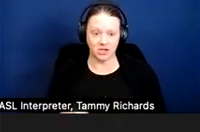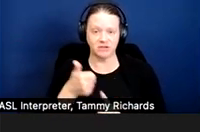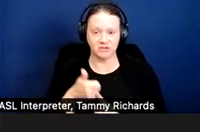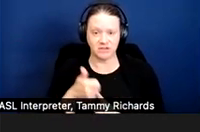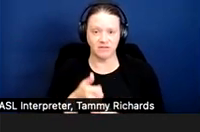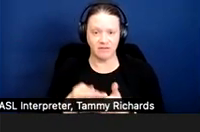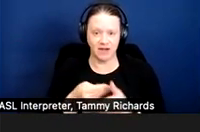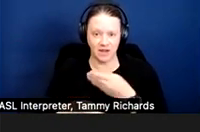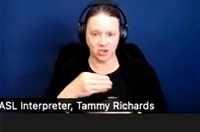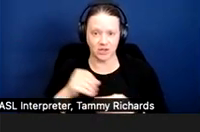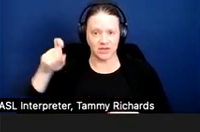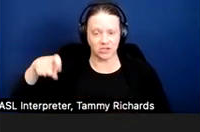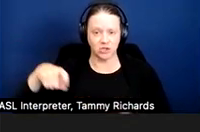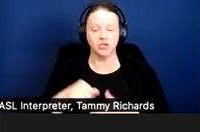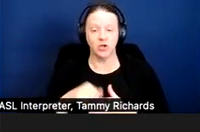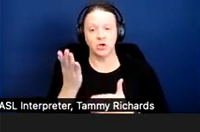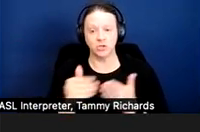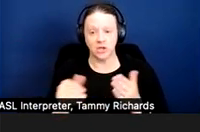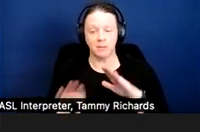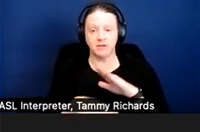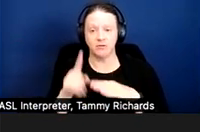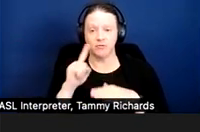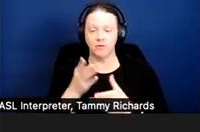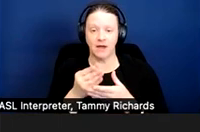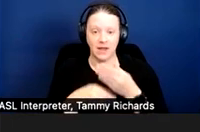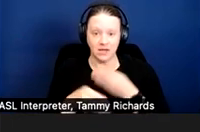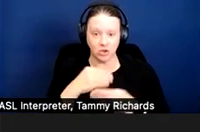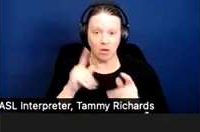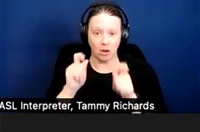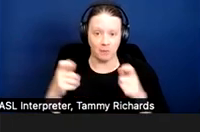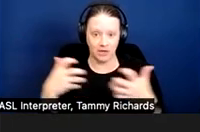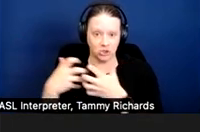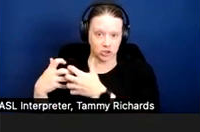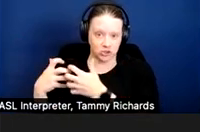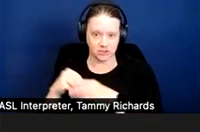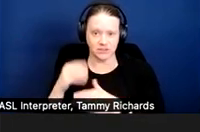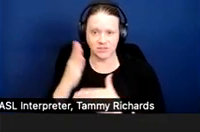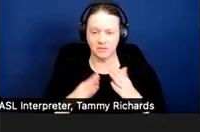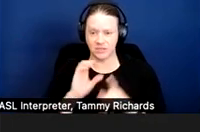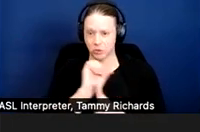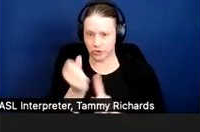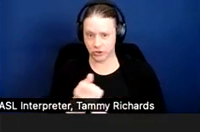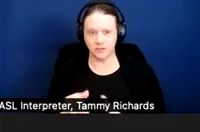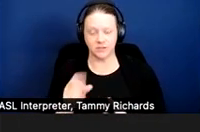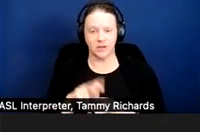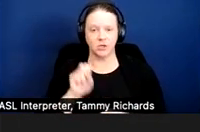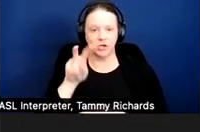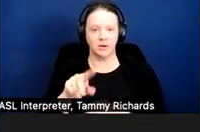So there is some basis for financial accommodations in some instances. Okay. Jump ahead to the hypotheticals.